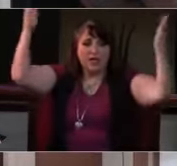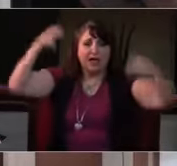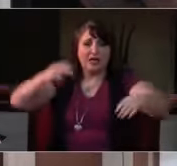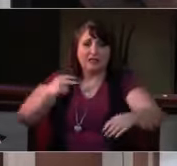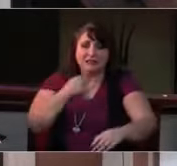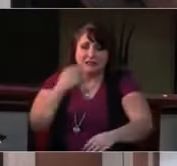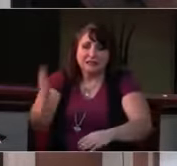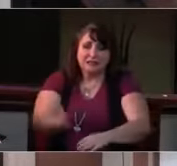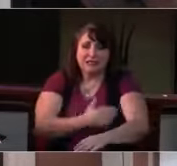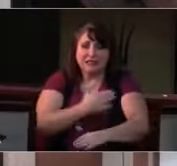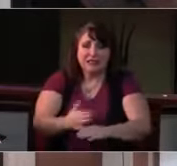All right. We are live.